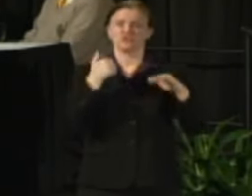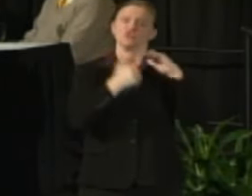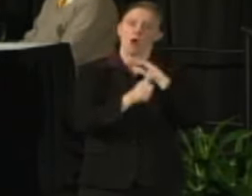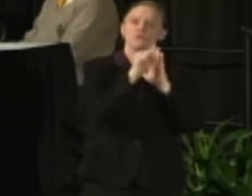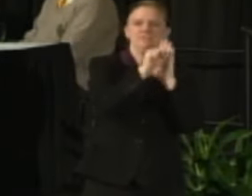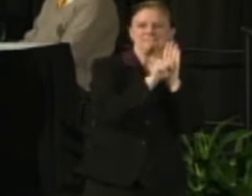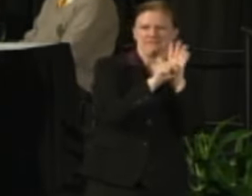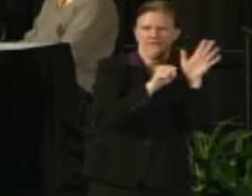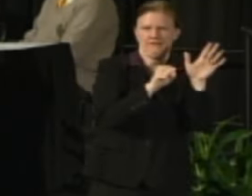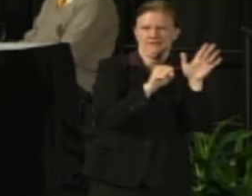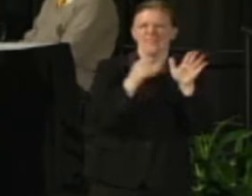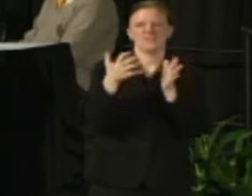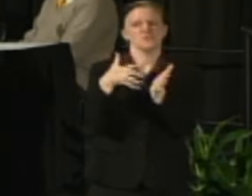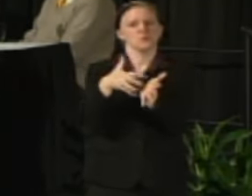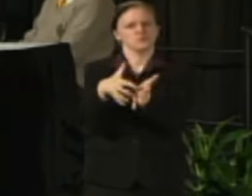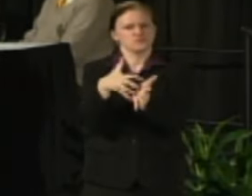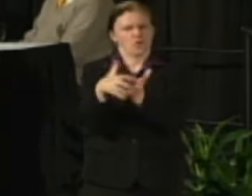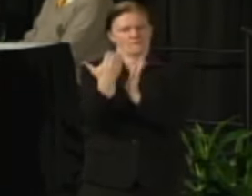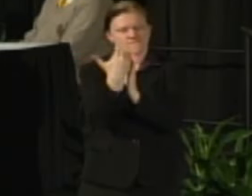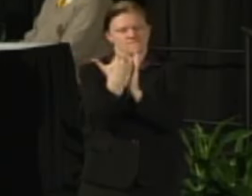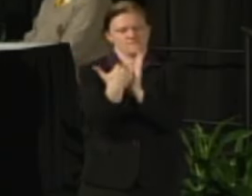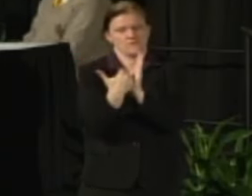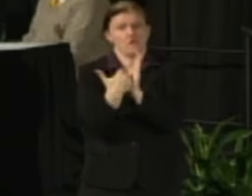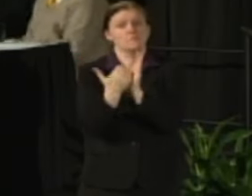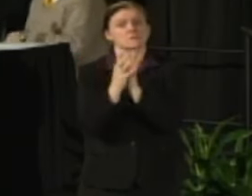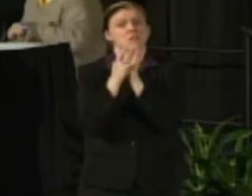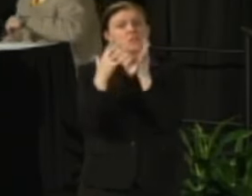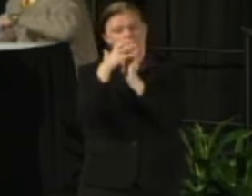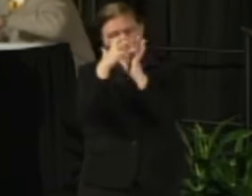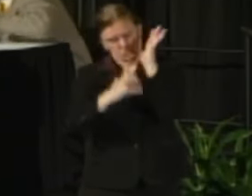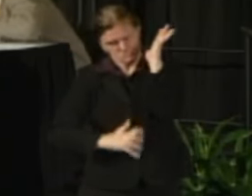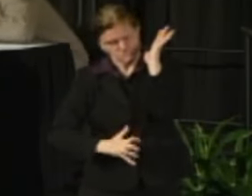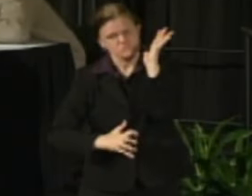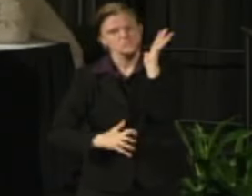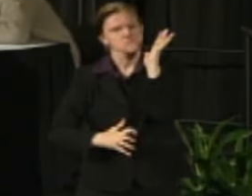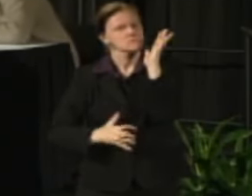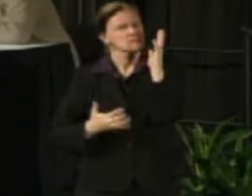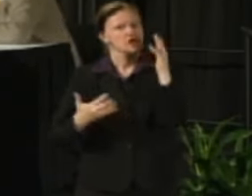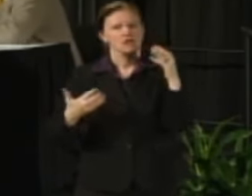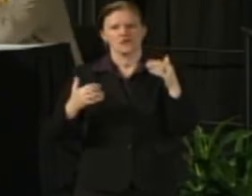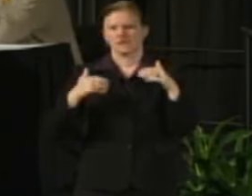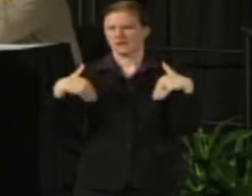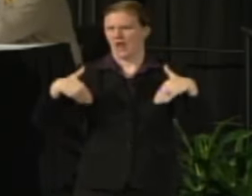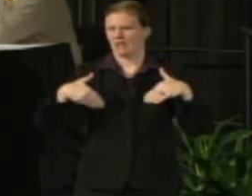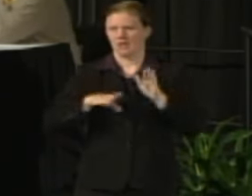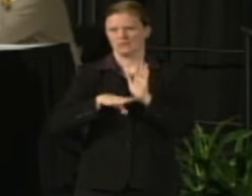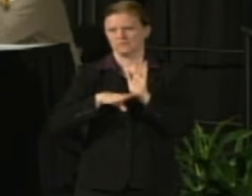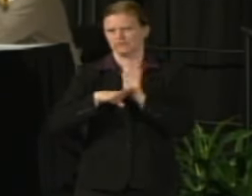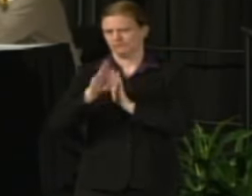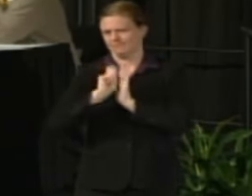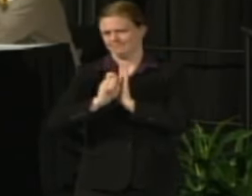These are the loose outlines but there is a lot yet that would be developed under the policies of the new Authority.